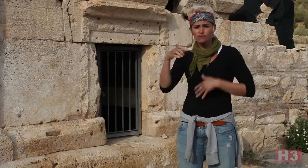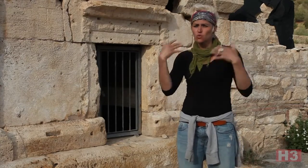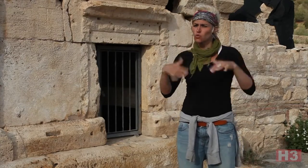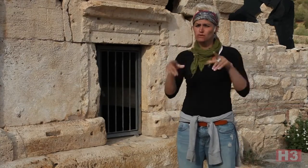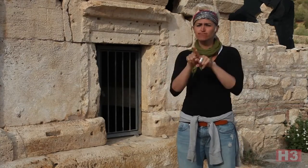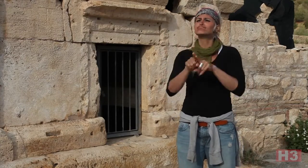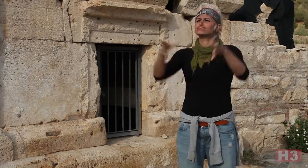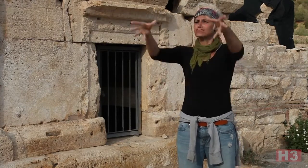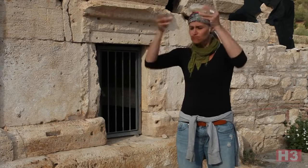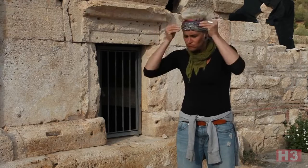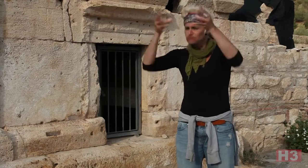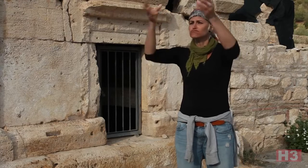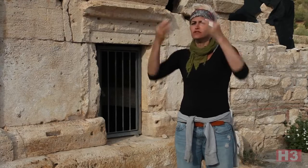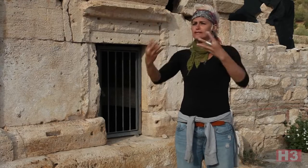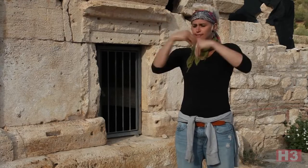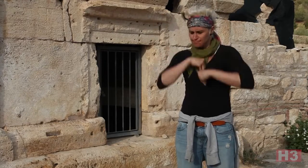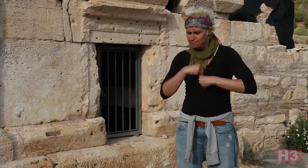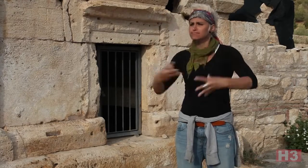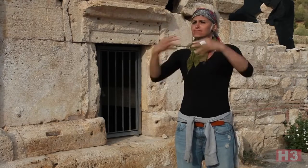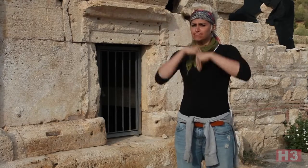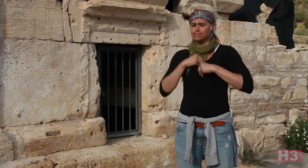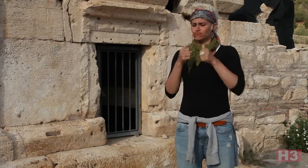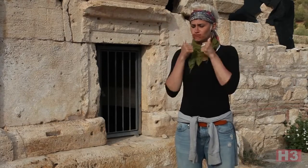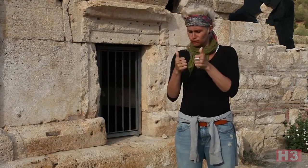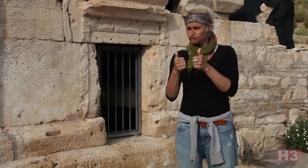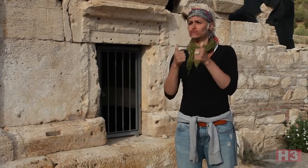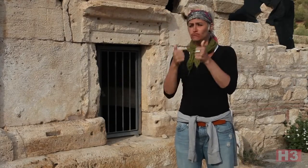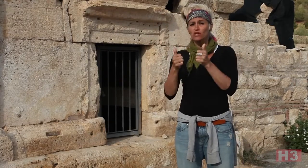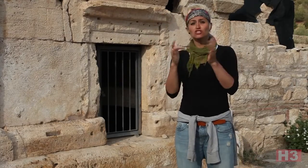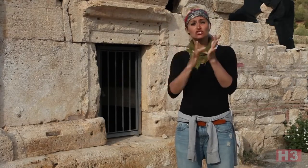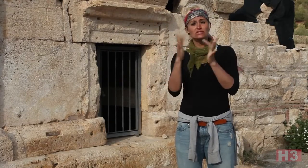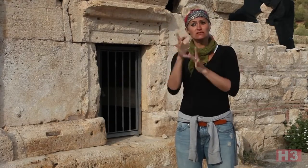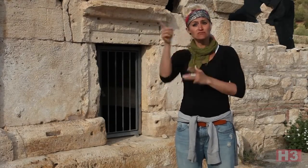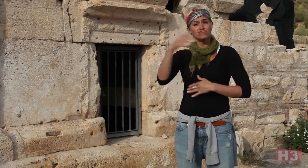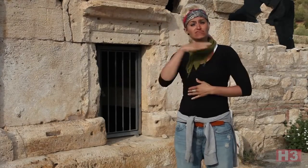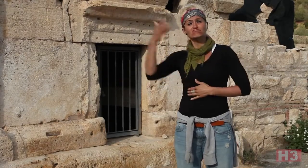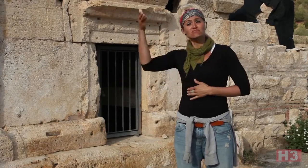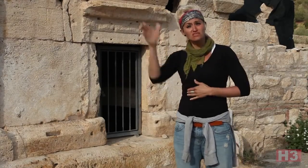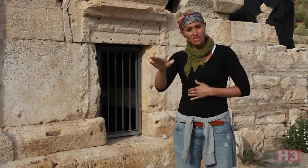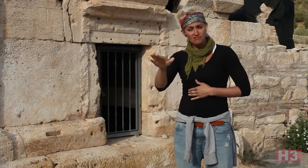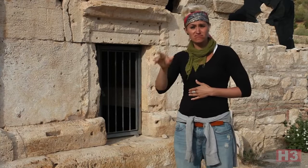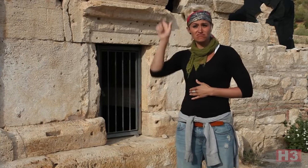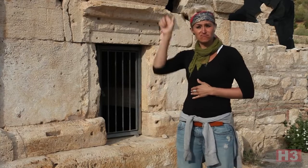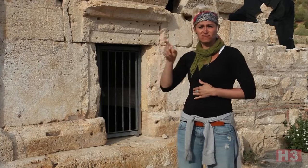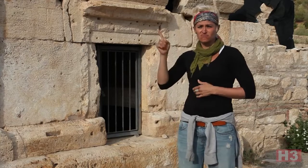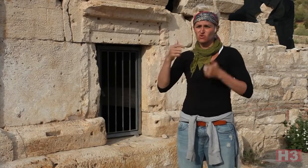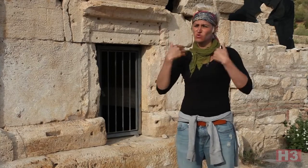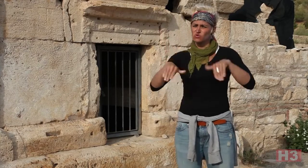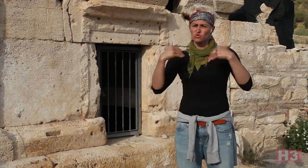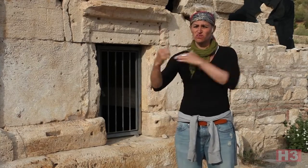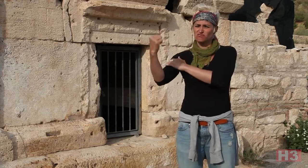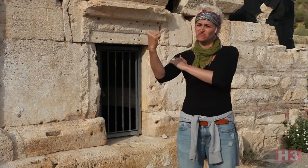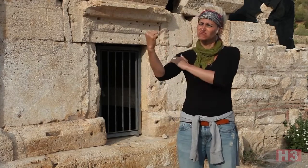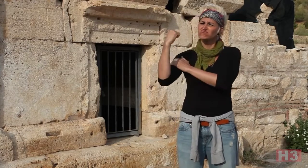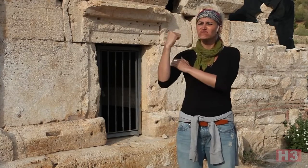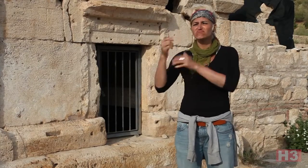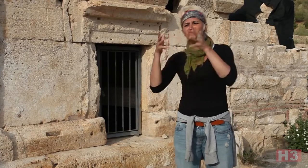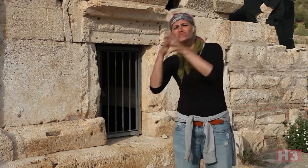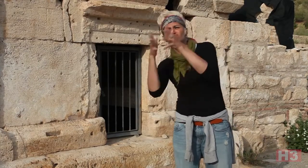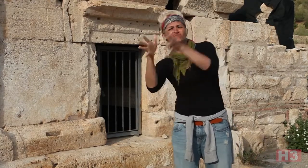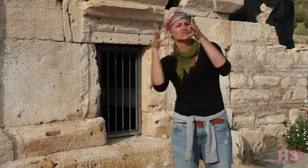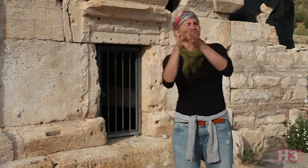After Jesus died, he had great confidence.